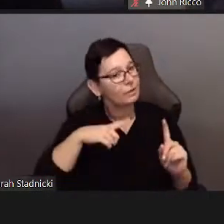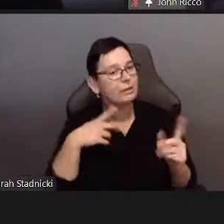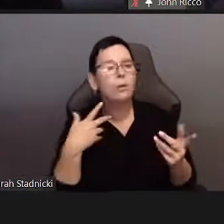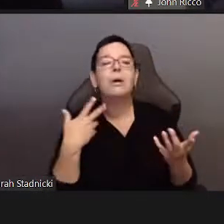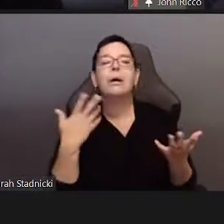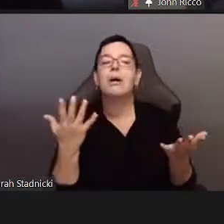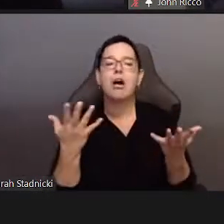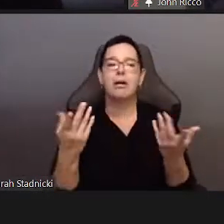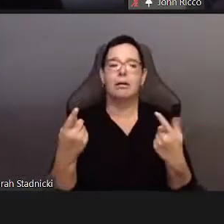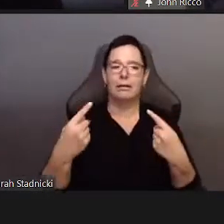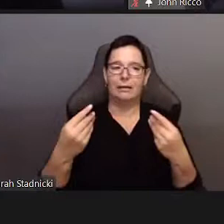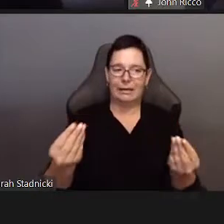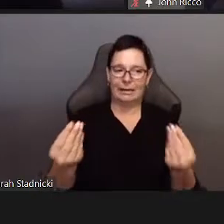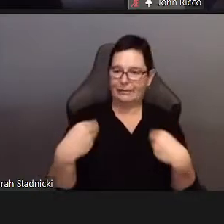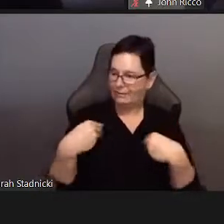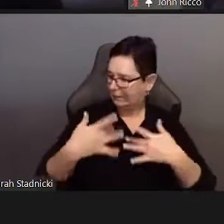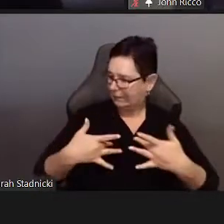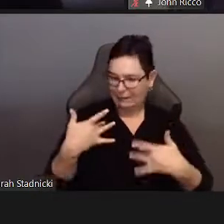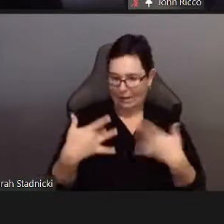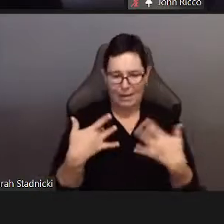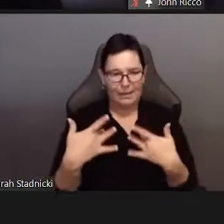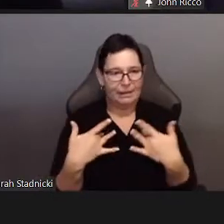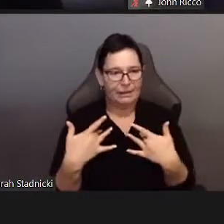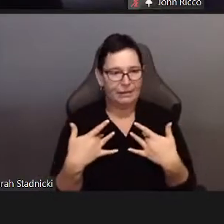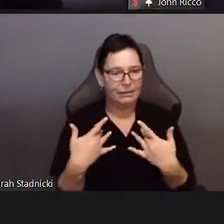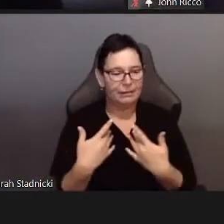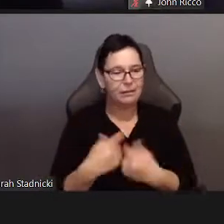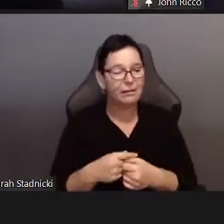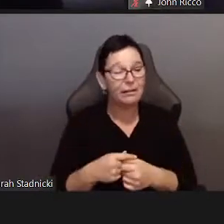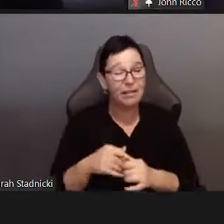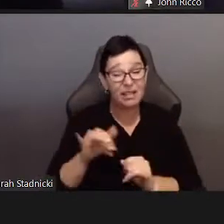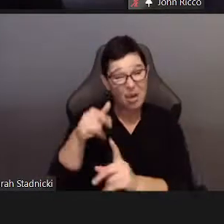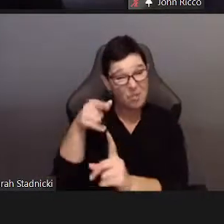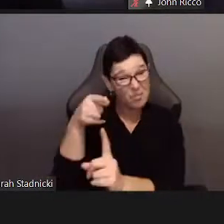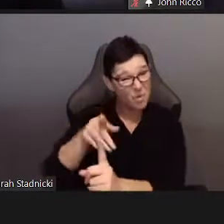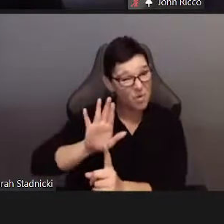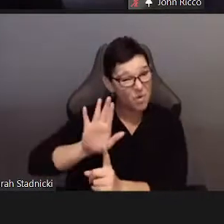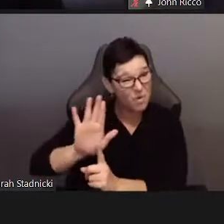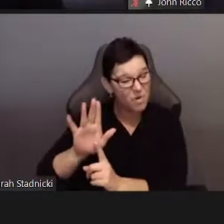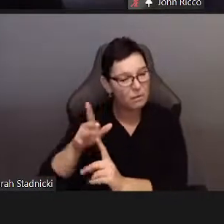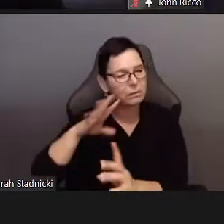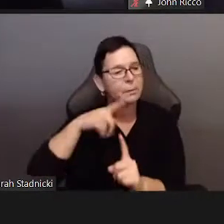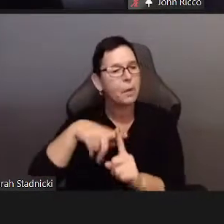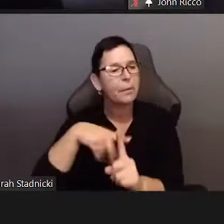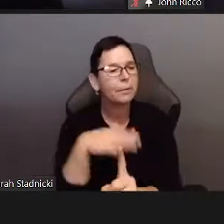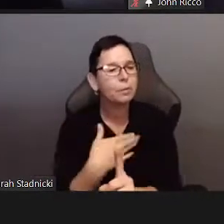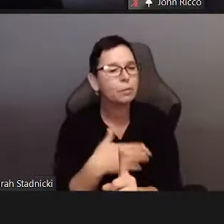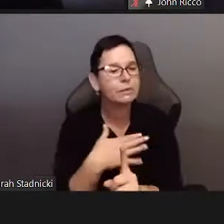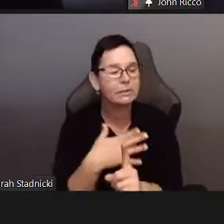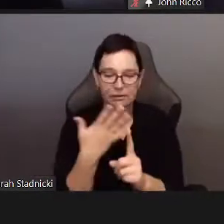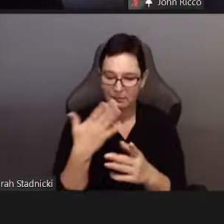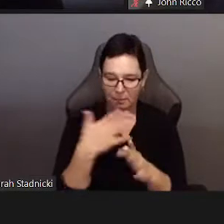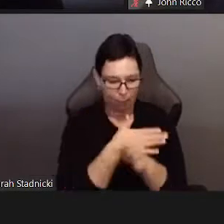excitement being the more intense form of interest.